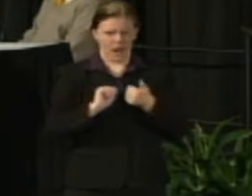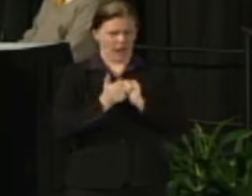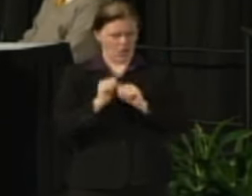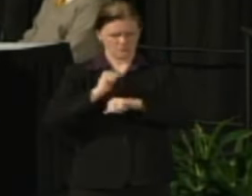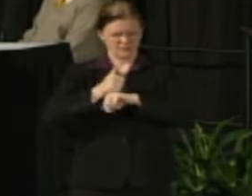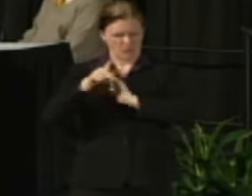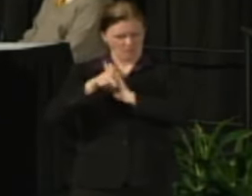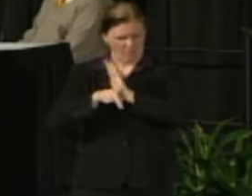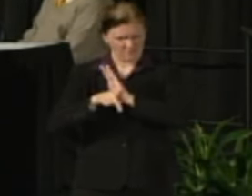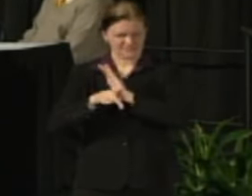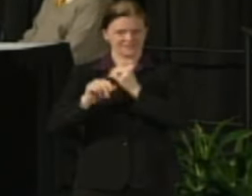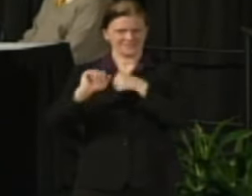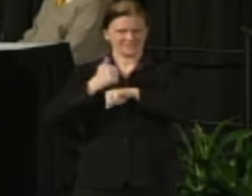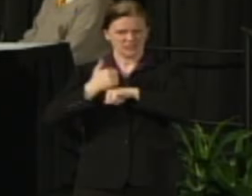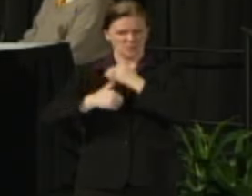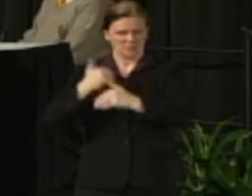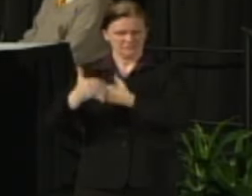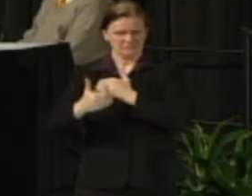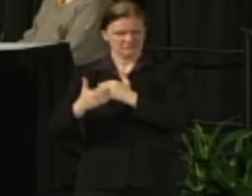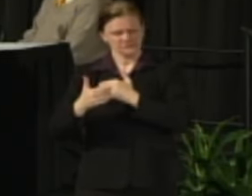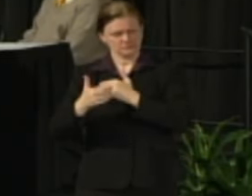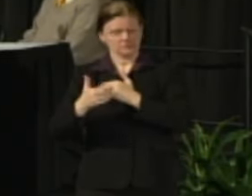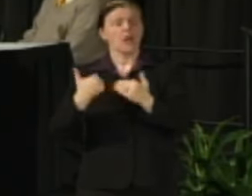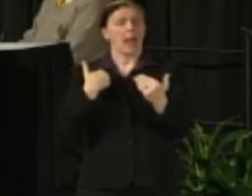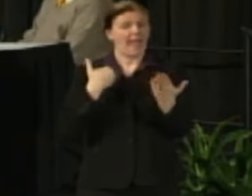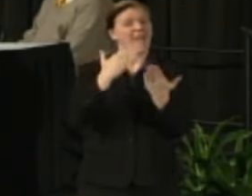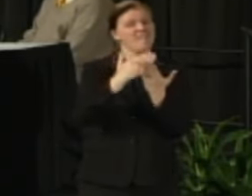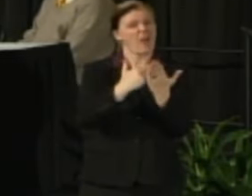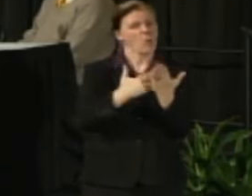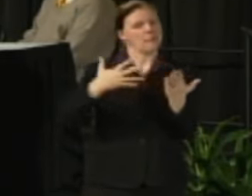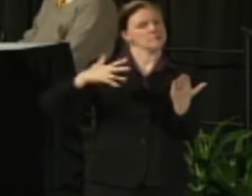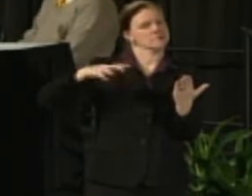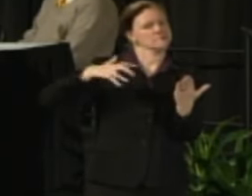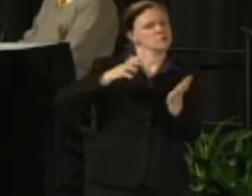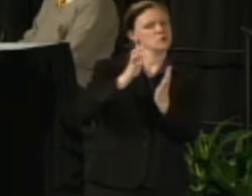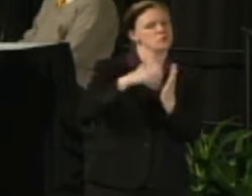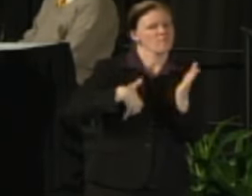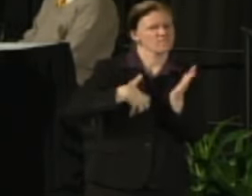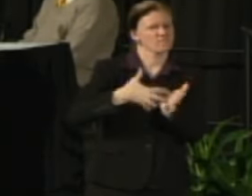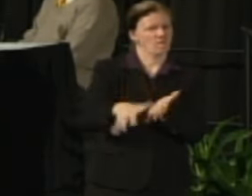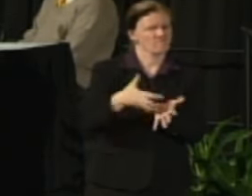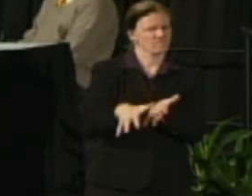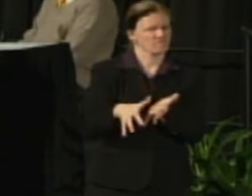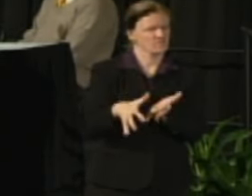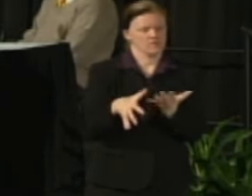but we do have the loose outlines and I could cover some of that if you would actually like me to do that at this point.